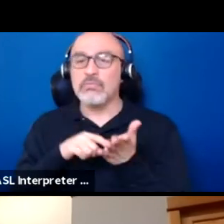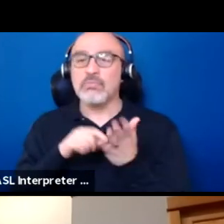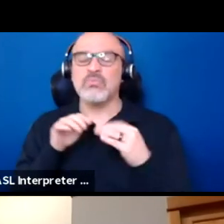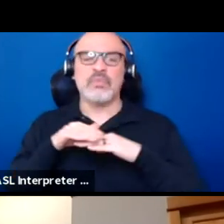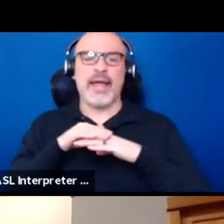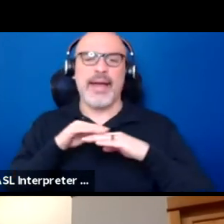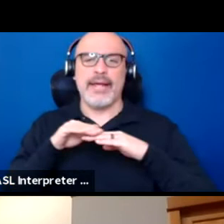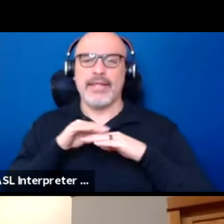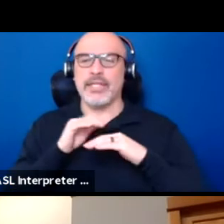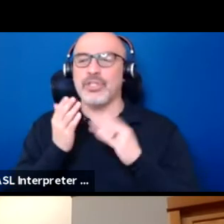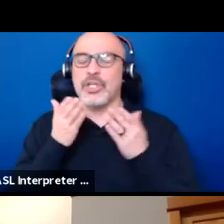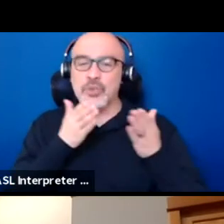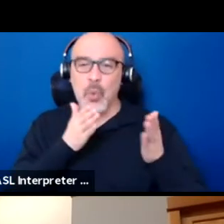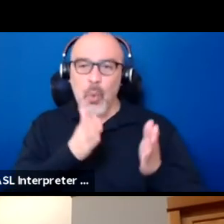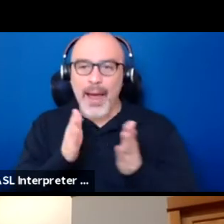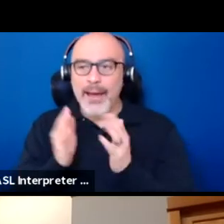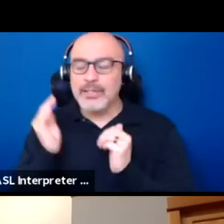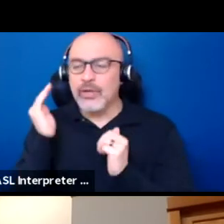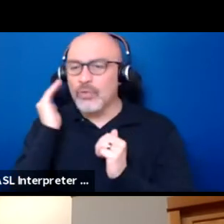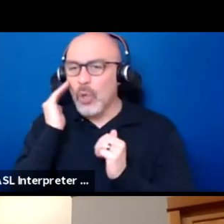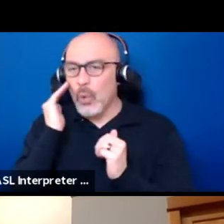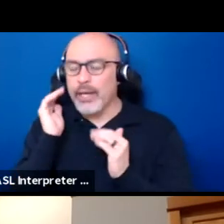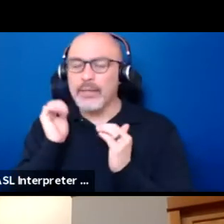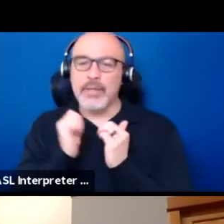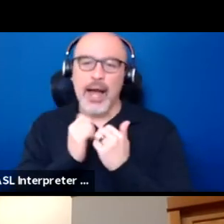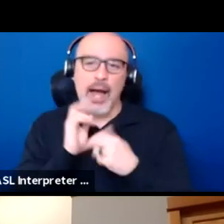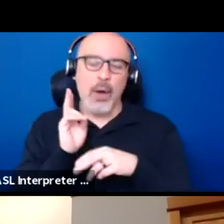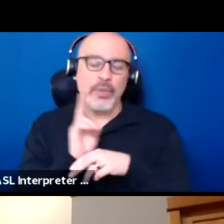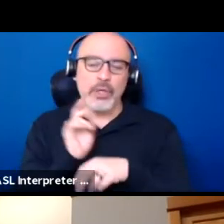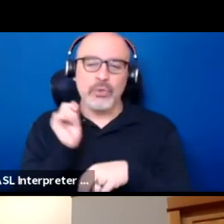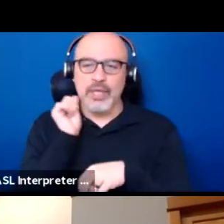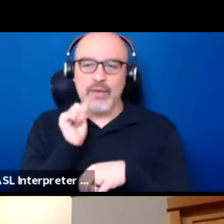and how they are used every day in our culture.